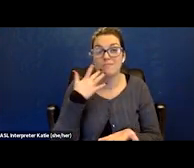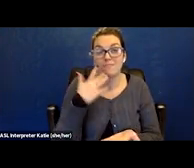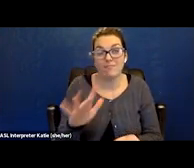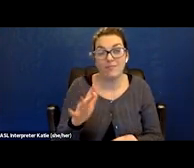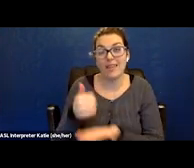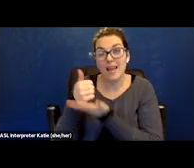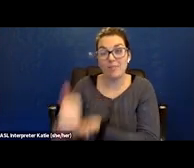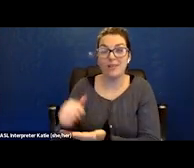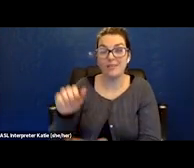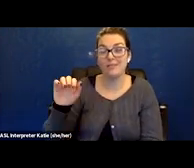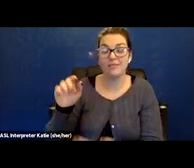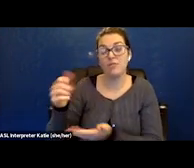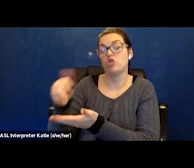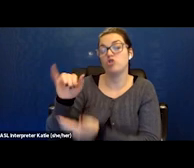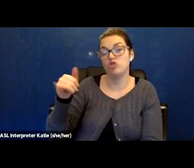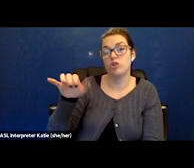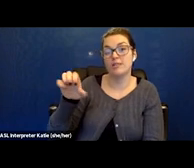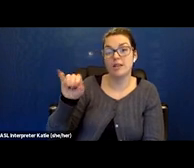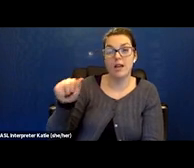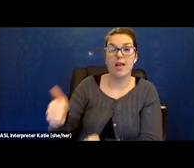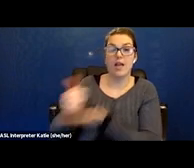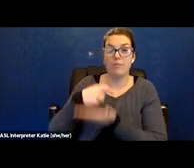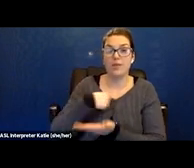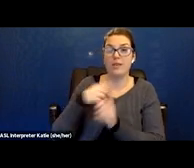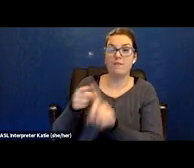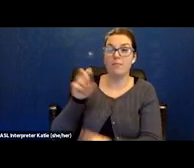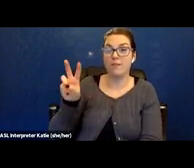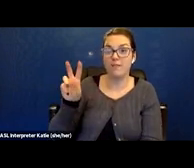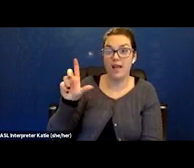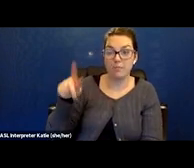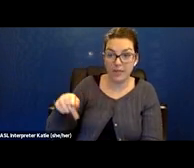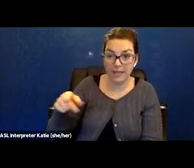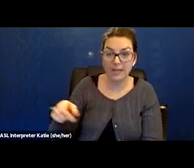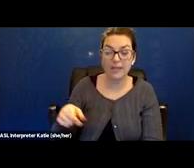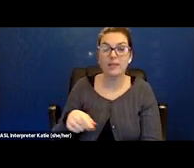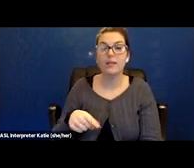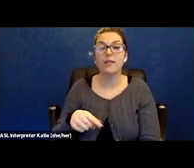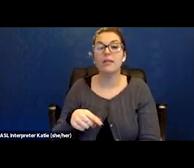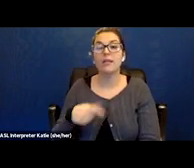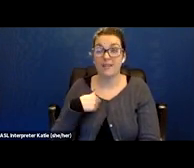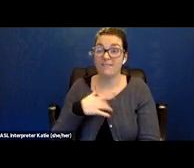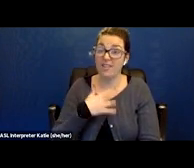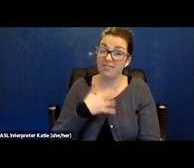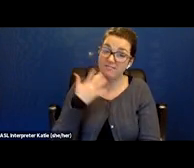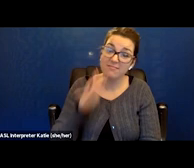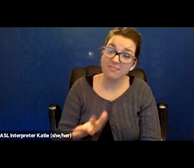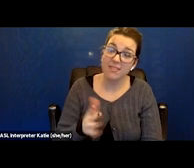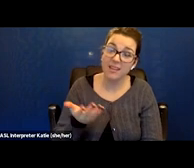through being a SOAR rep, all this. Helped push my paperwork through.